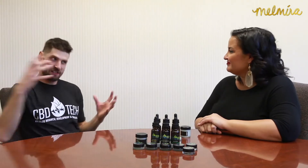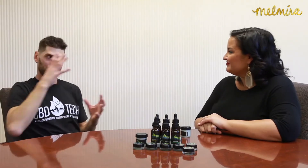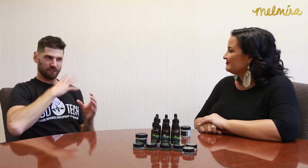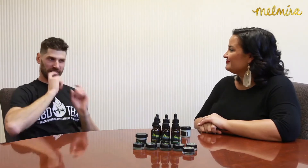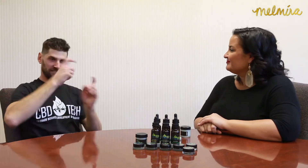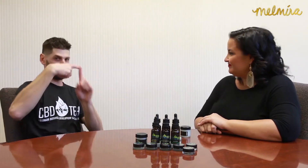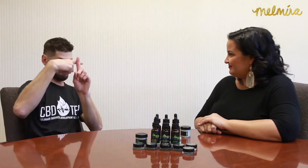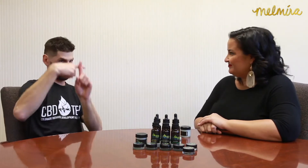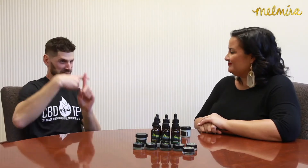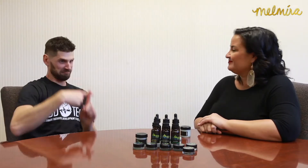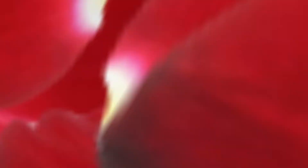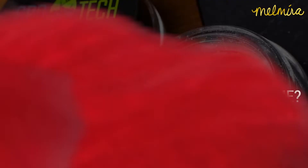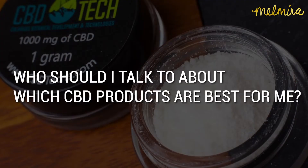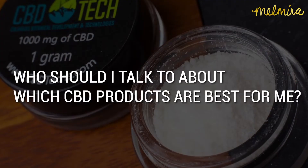there are a lot of benefits.